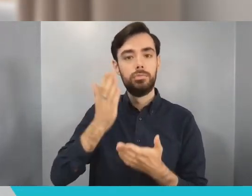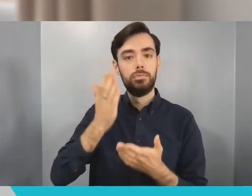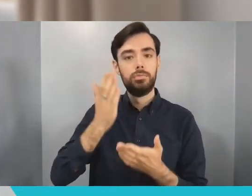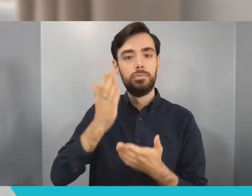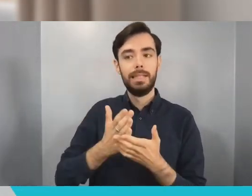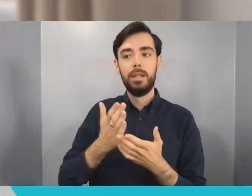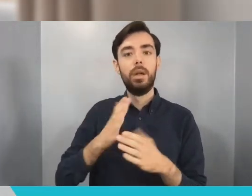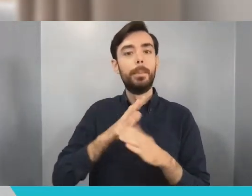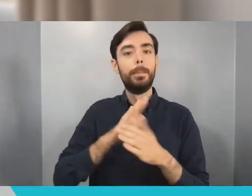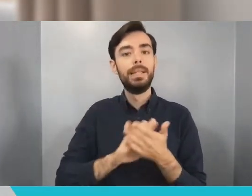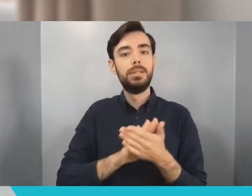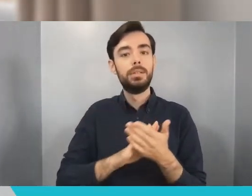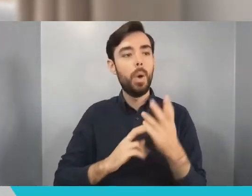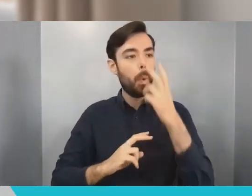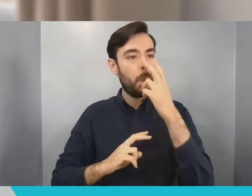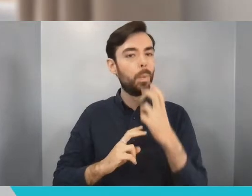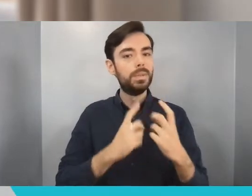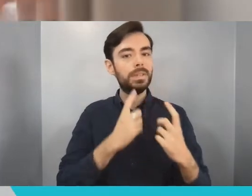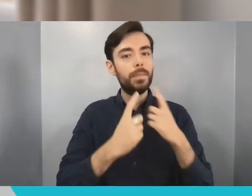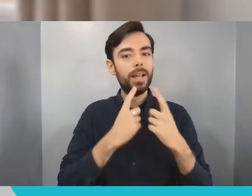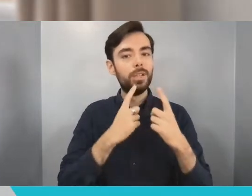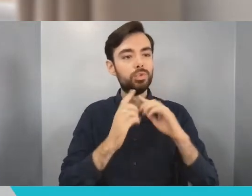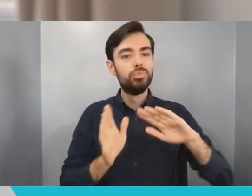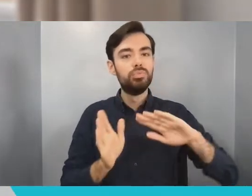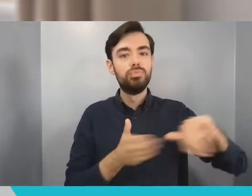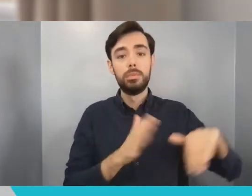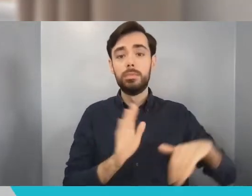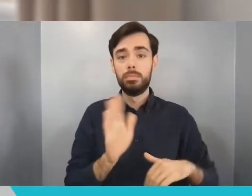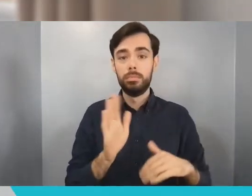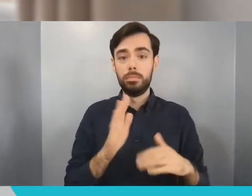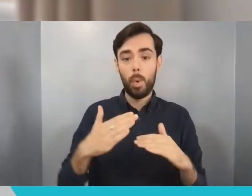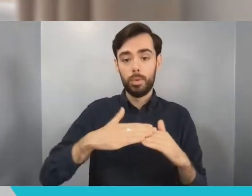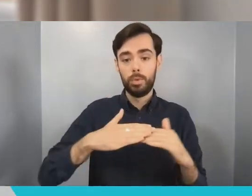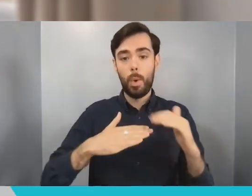people who keep learning just exponentially accelerate away from those who don't from